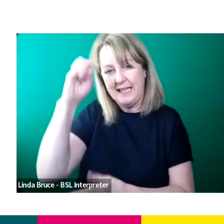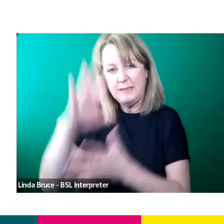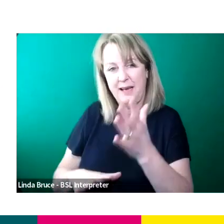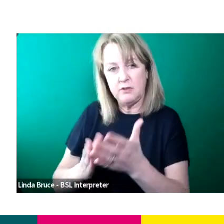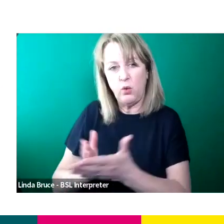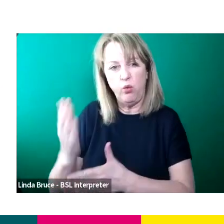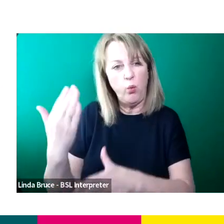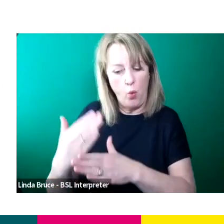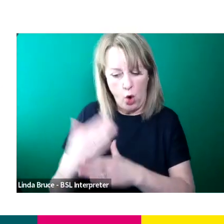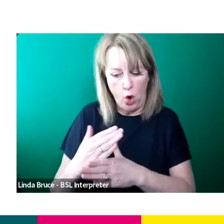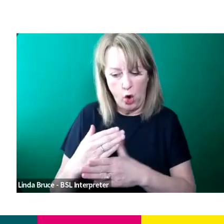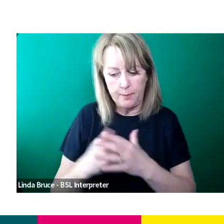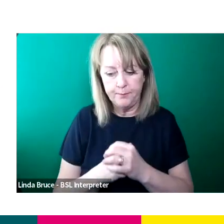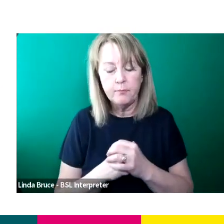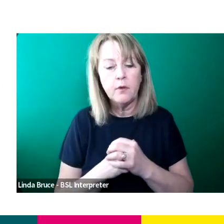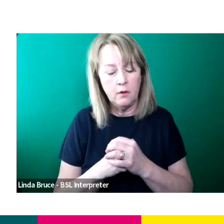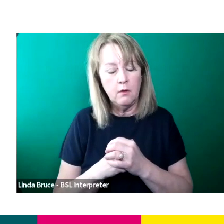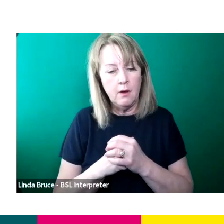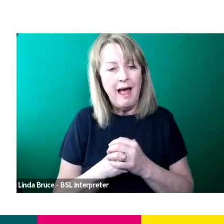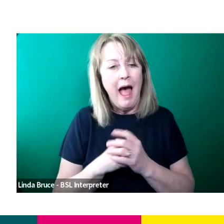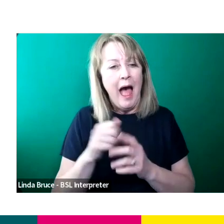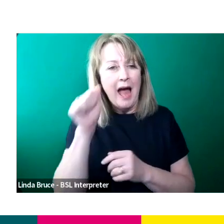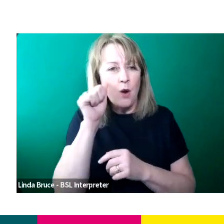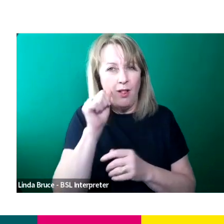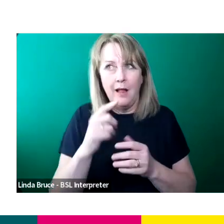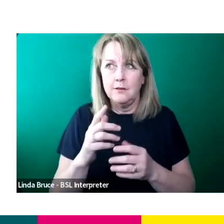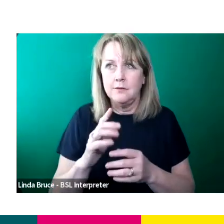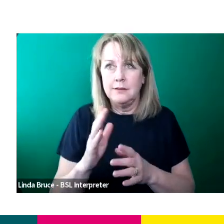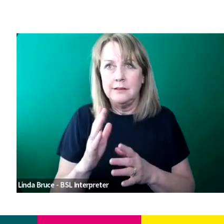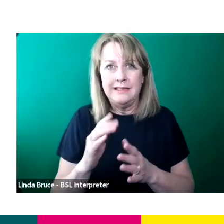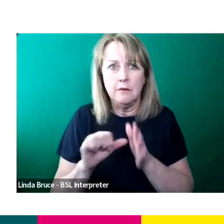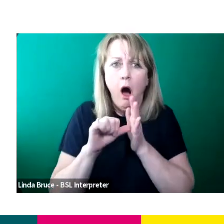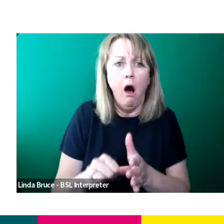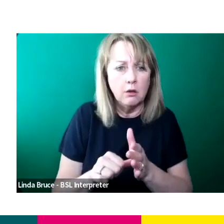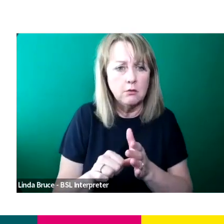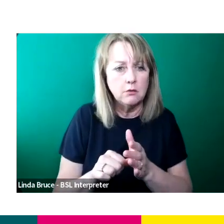I know that's a lot harder than it sounds but it's just kind of about thinking about